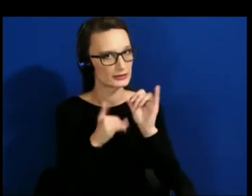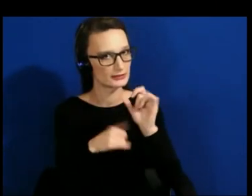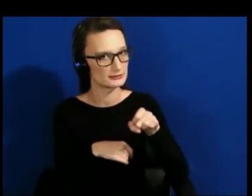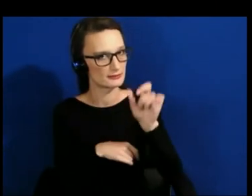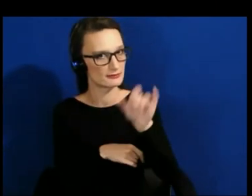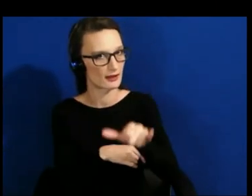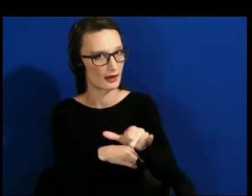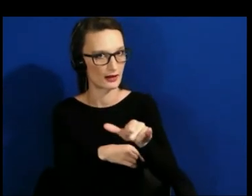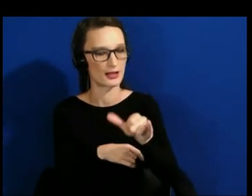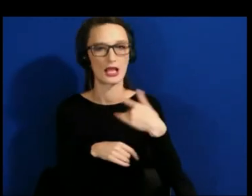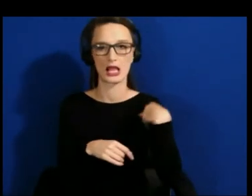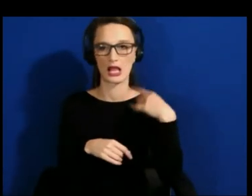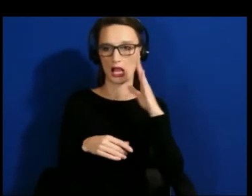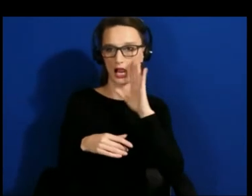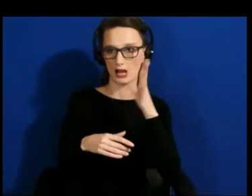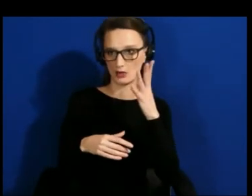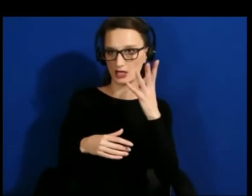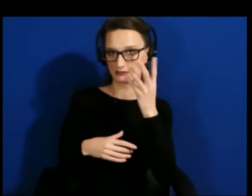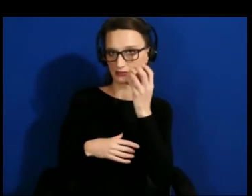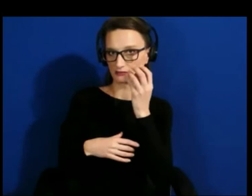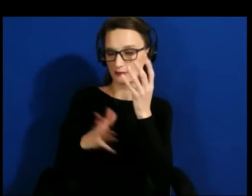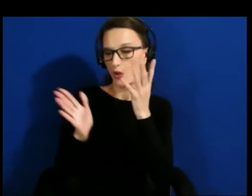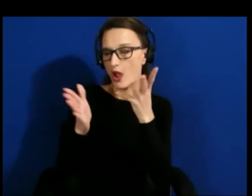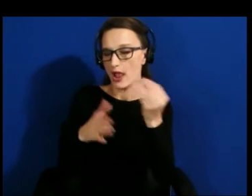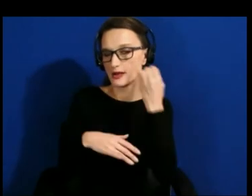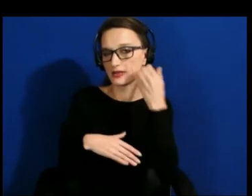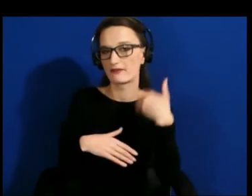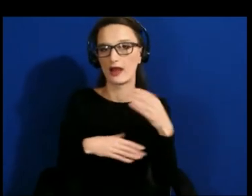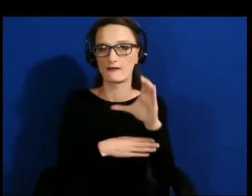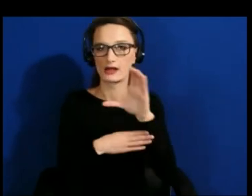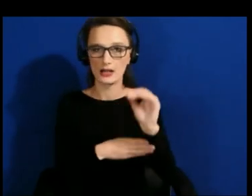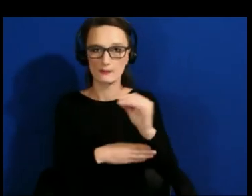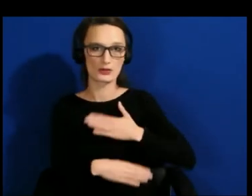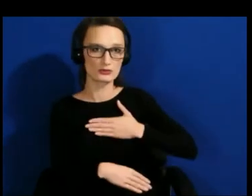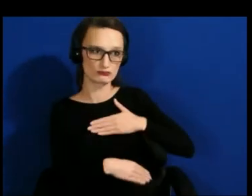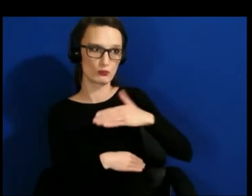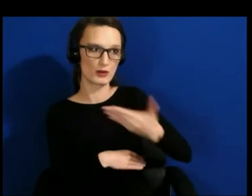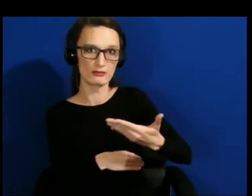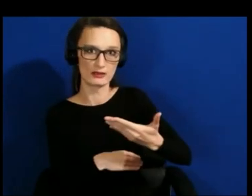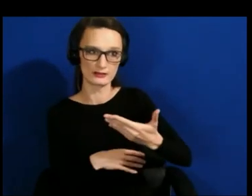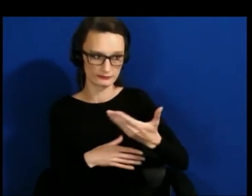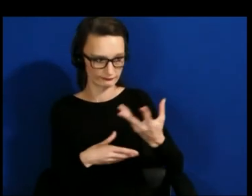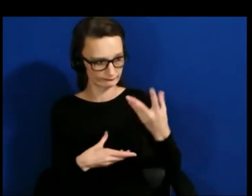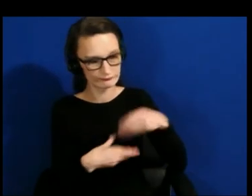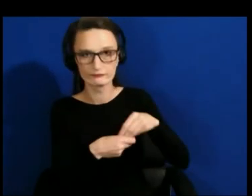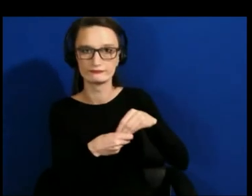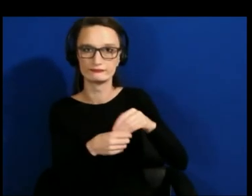you have companies that are willing, wanting to do more, somebody mentioned Apple, some say Apple is valued as